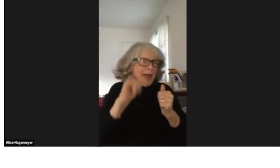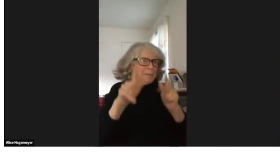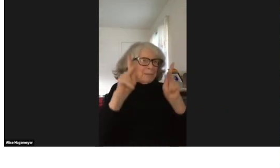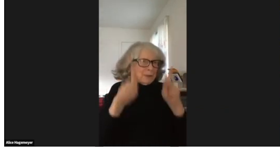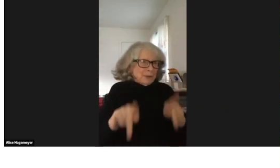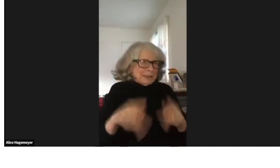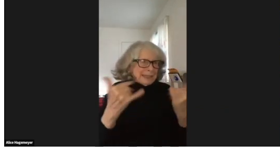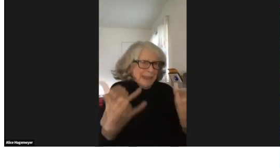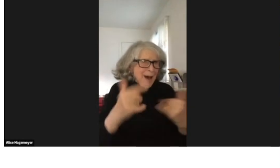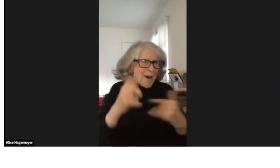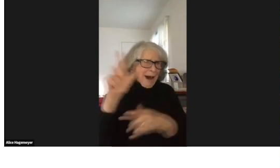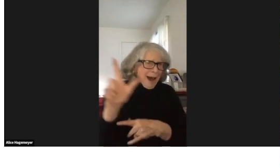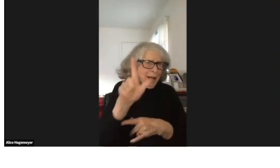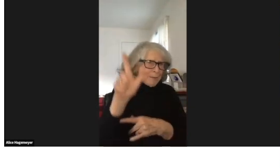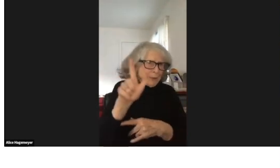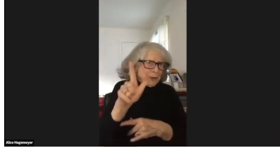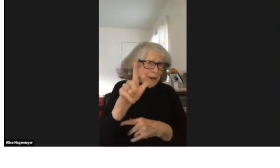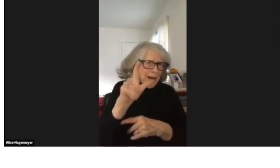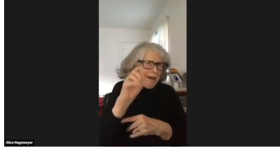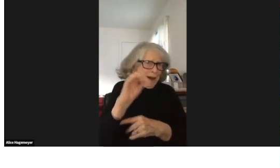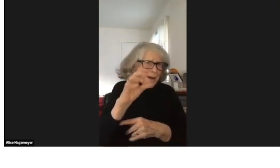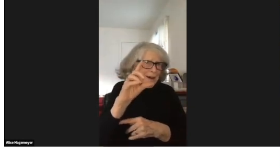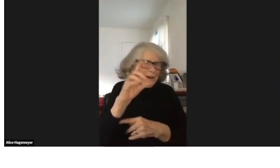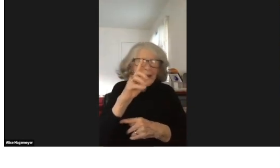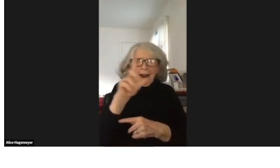I'm so sorry again. I'm having a hard time remembering all the names